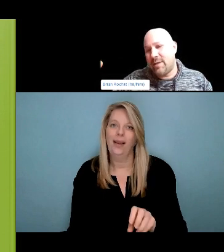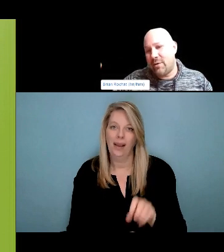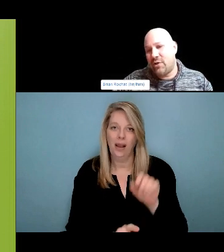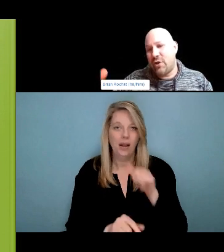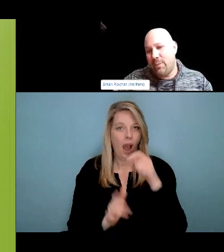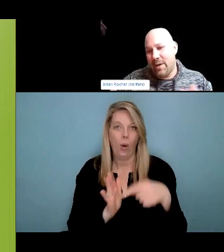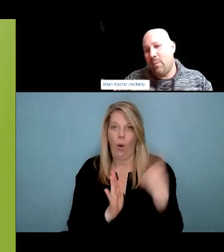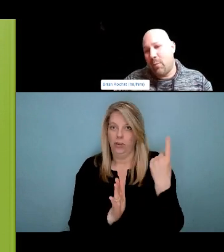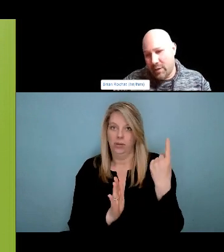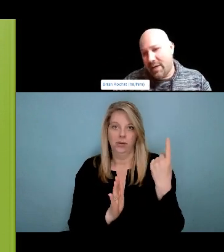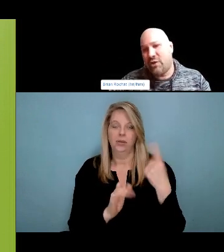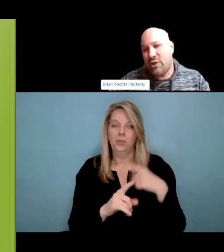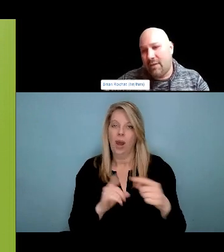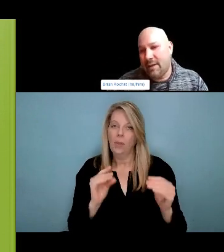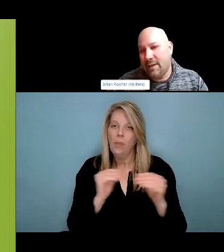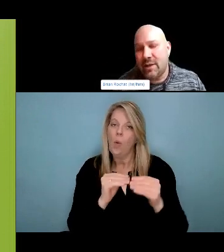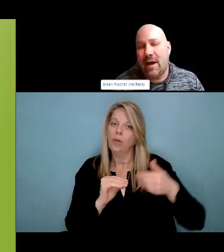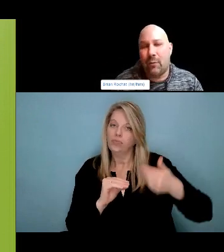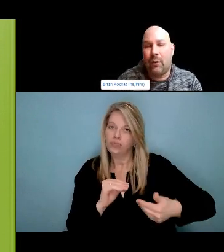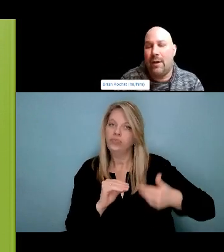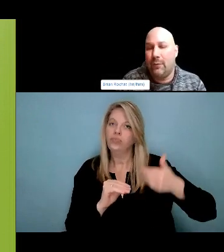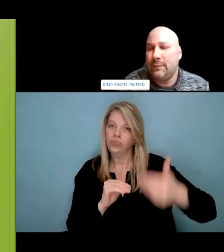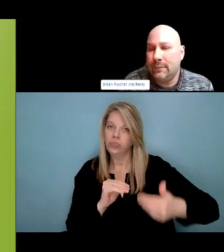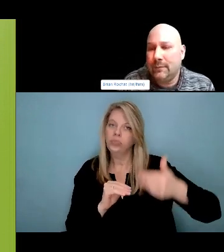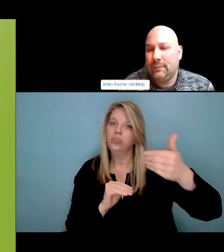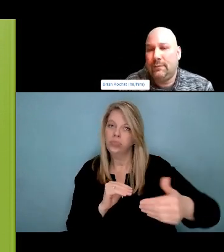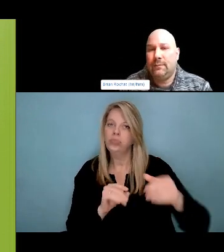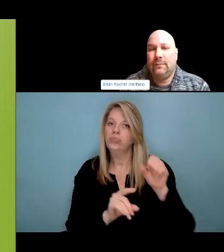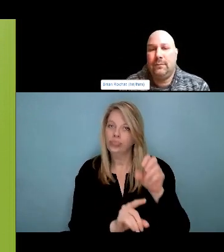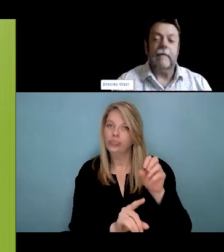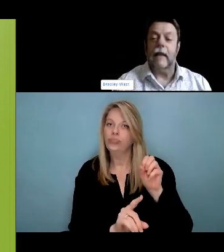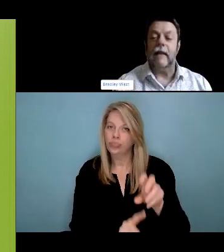presentation. I know from my perspective I learned a lot and the videos in particular